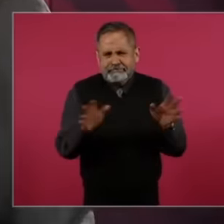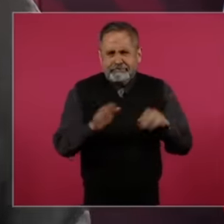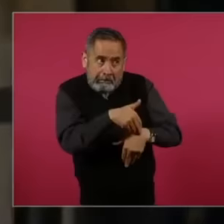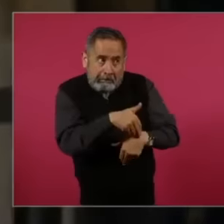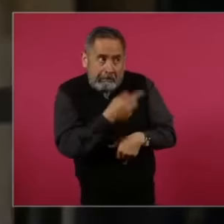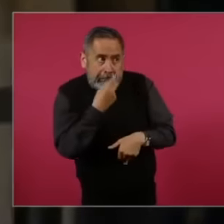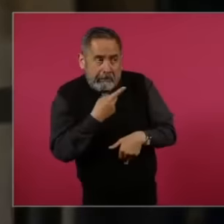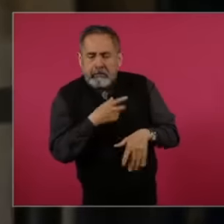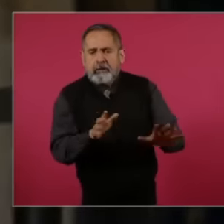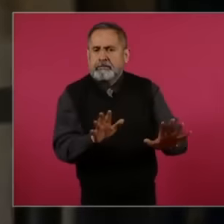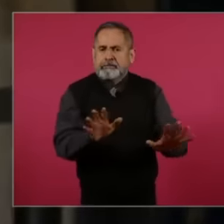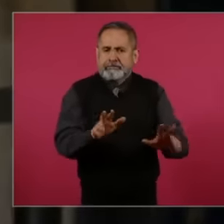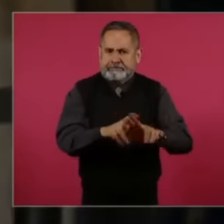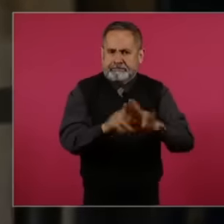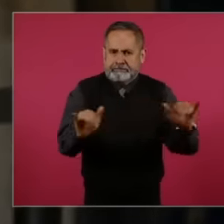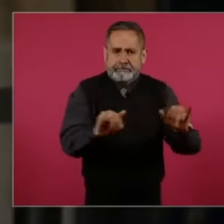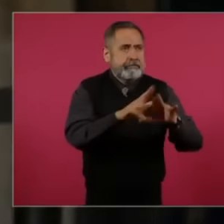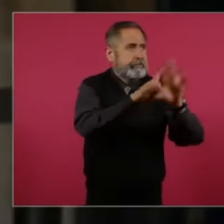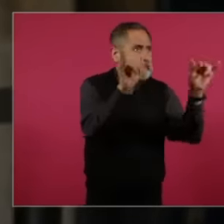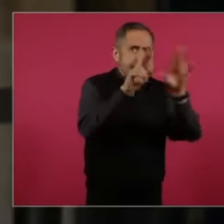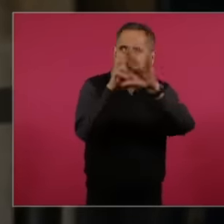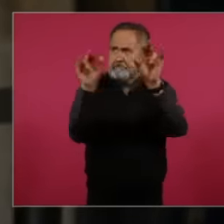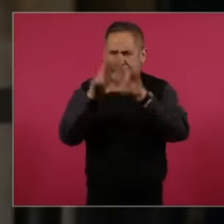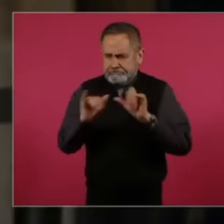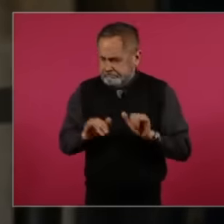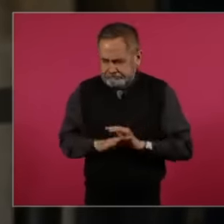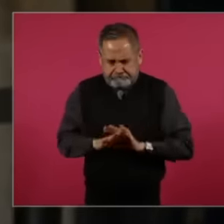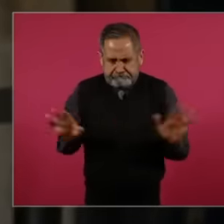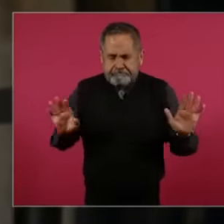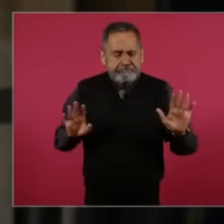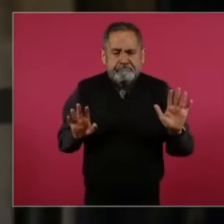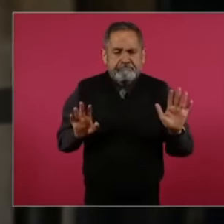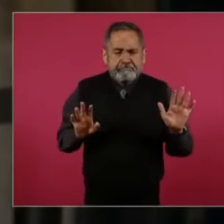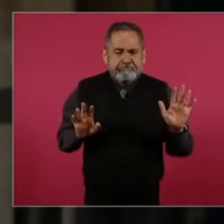Venezuela's problems